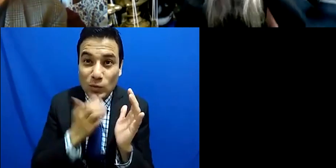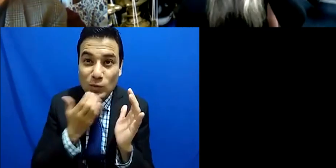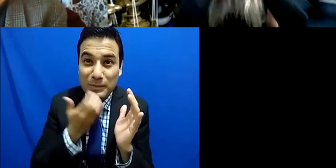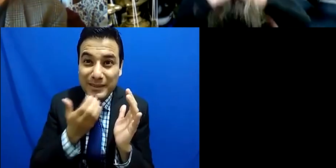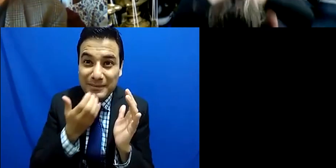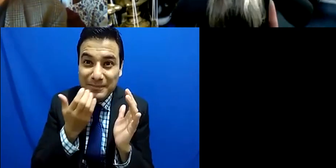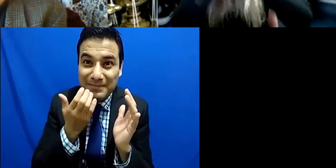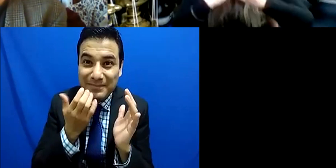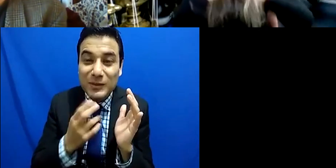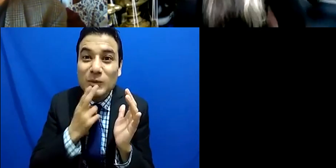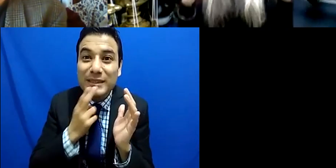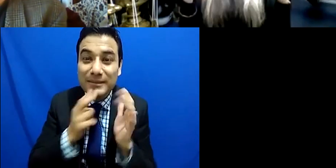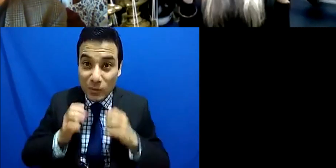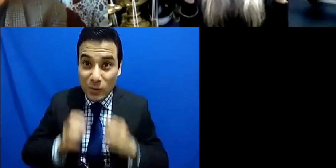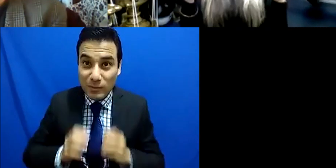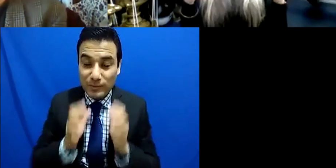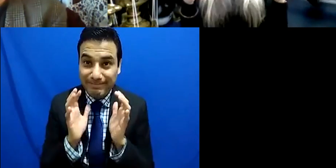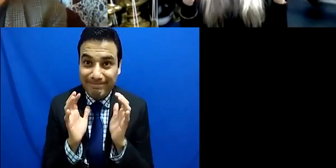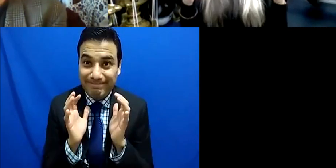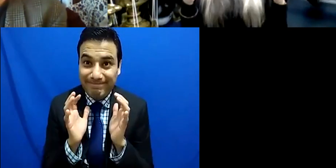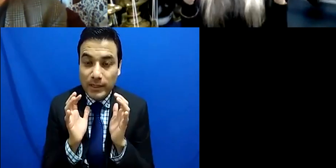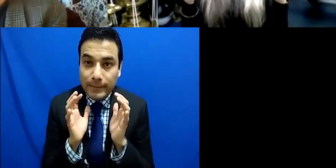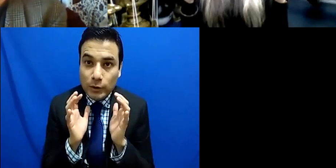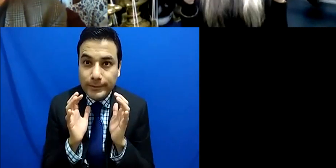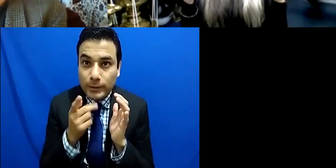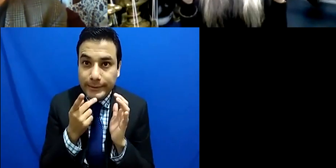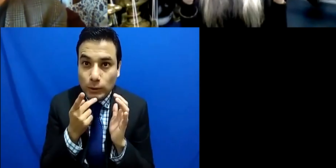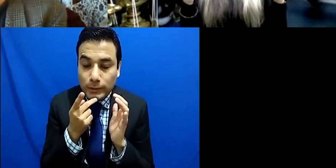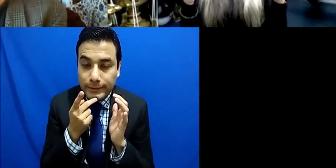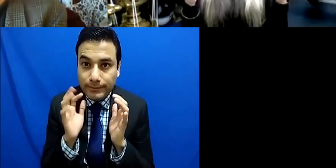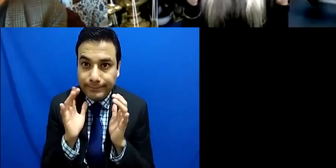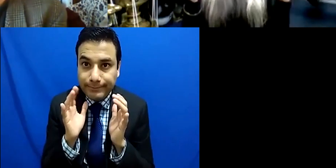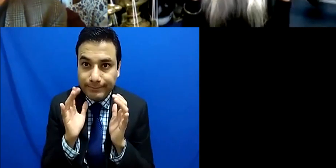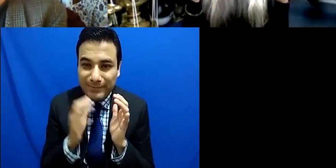sort of upper part of your body and you could sing a song or you could shout or you could